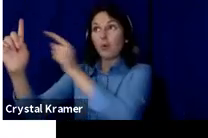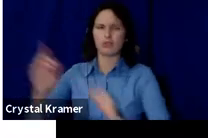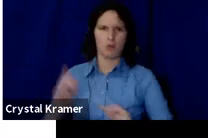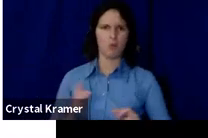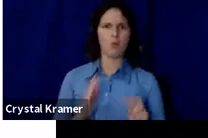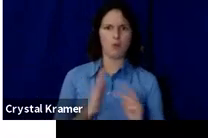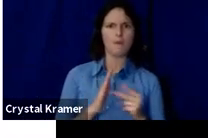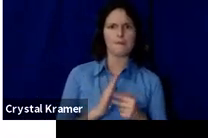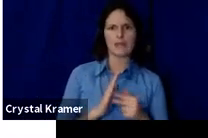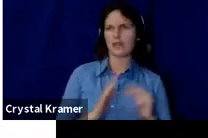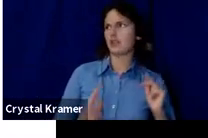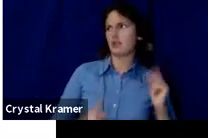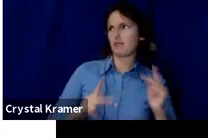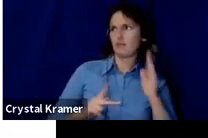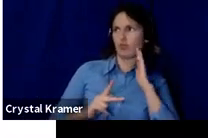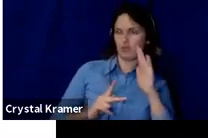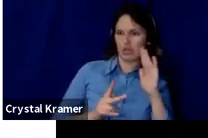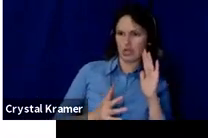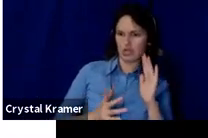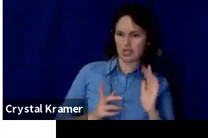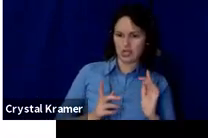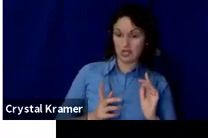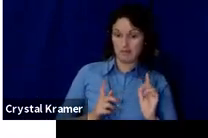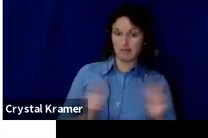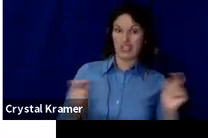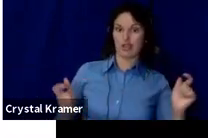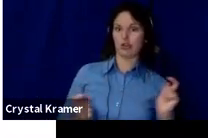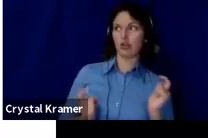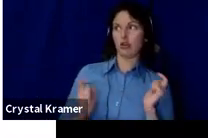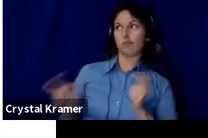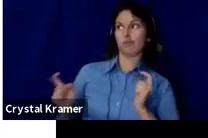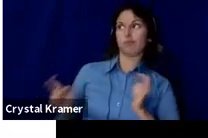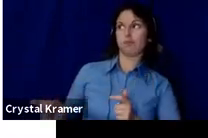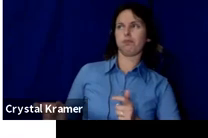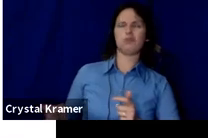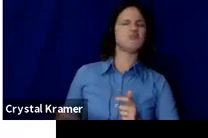You need to cultivate relationships for very large donors, and crowdfunding is ideally